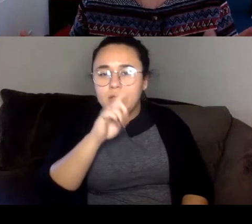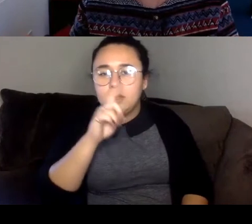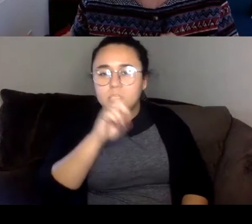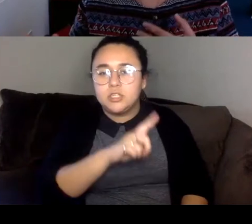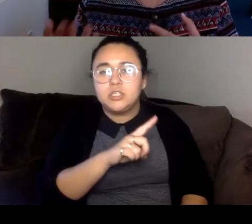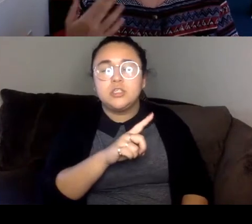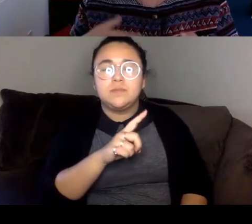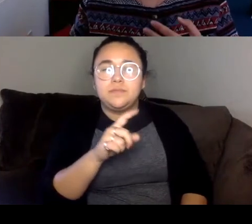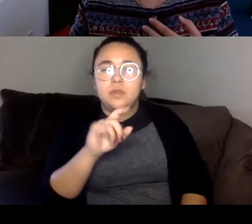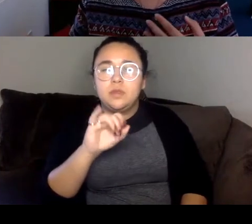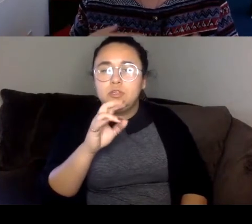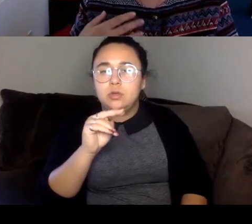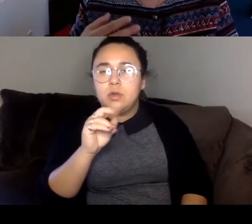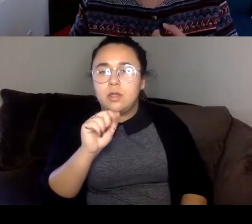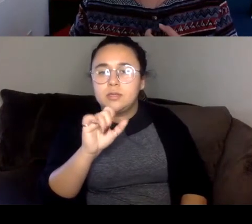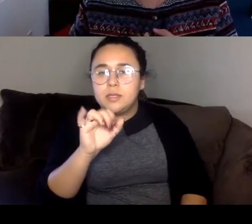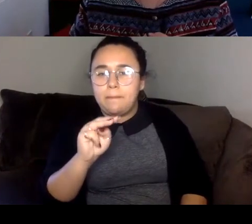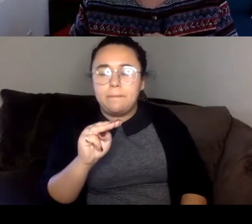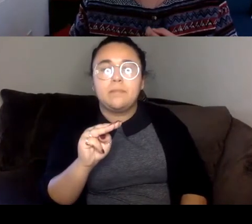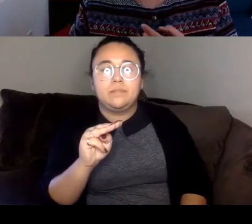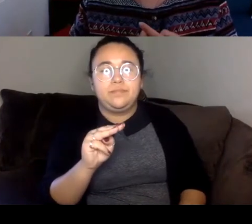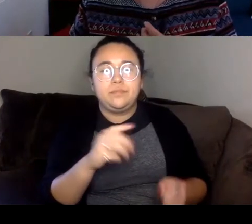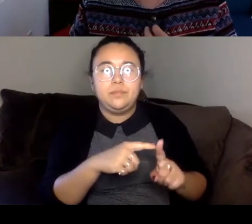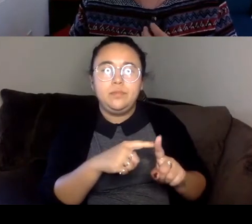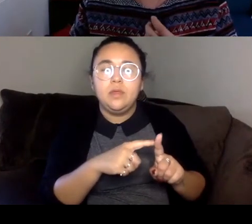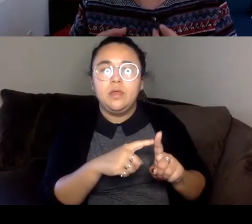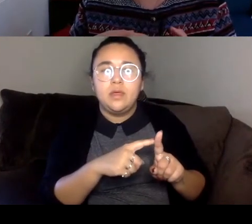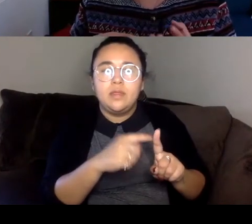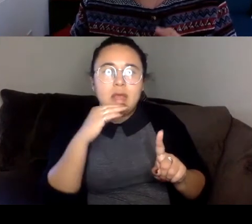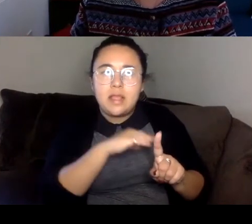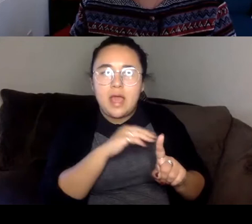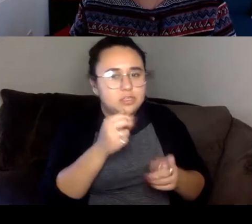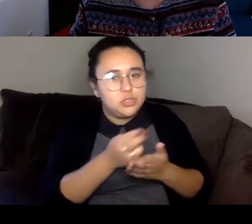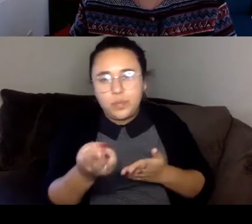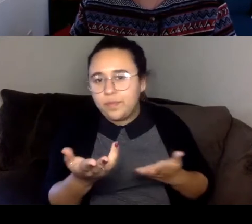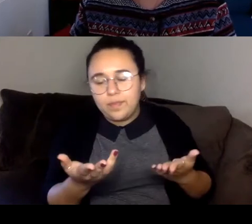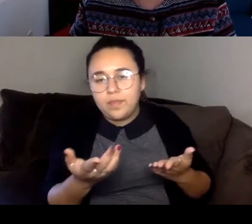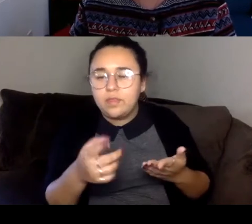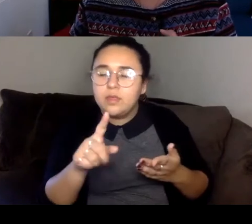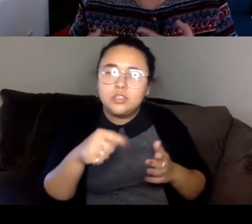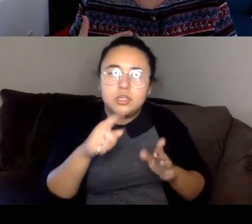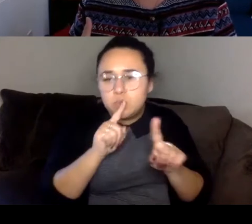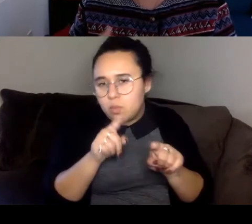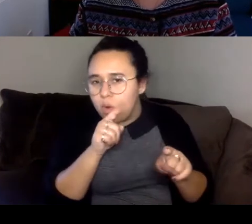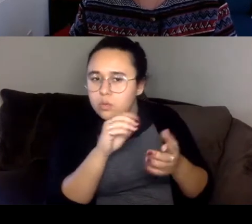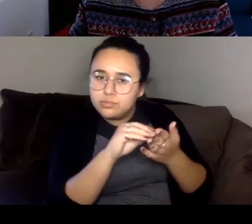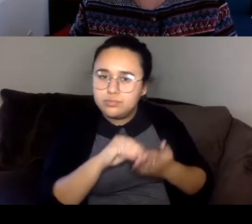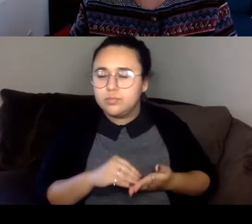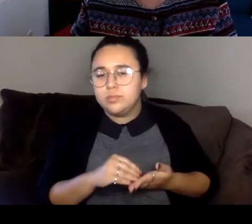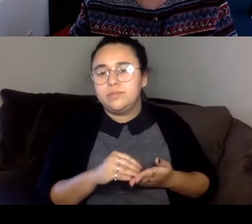So, so I also just like that, for me, I think fiction has some humility built into it that I think is really important.